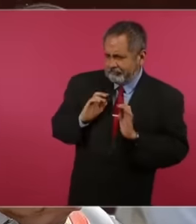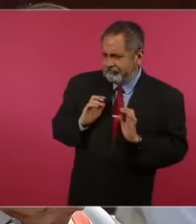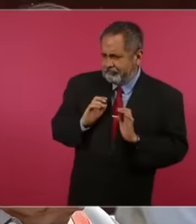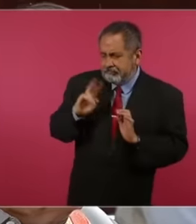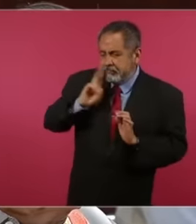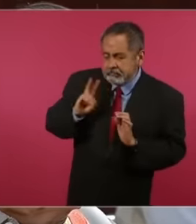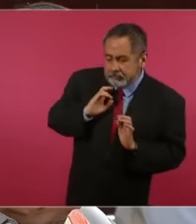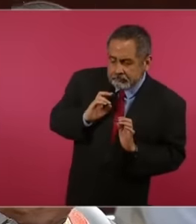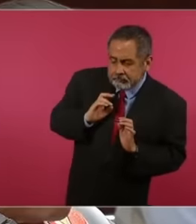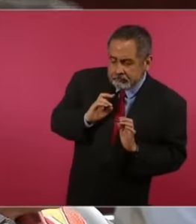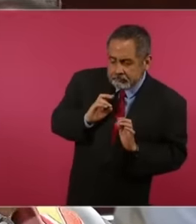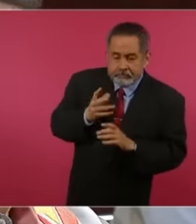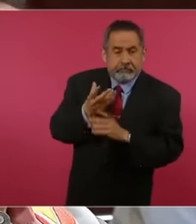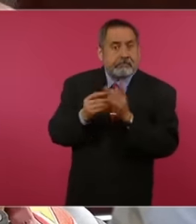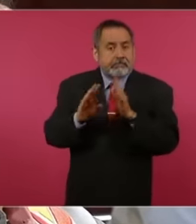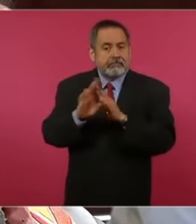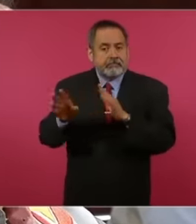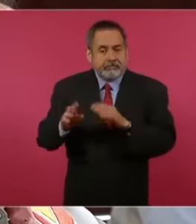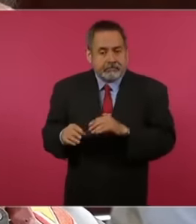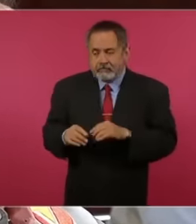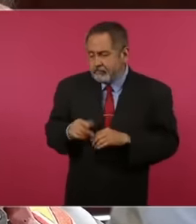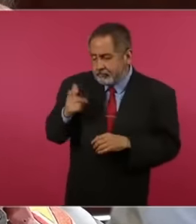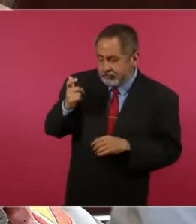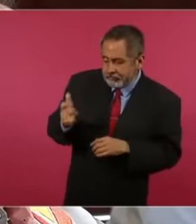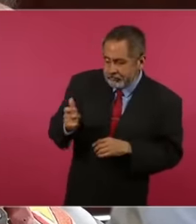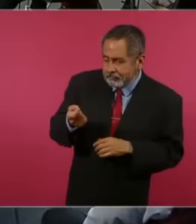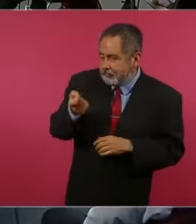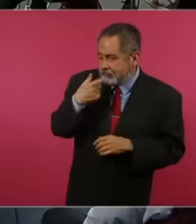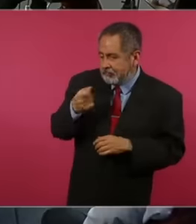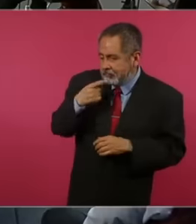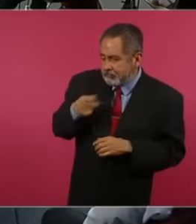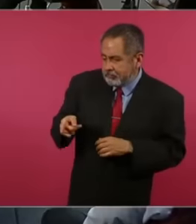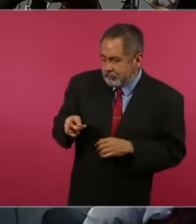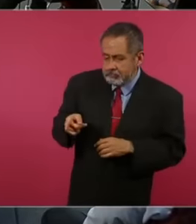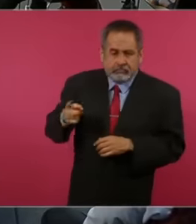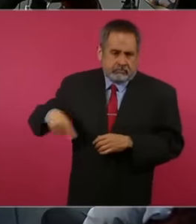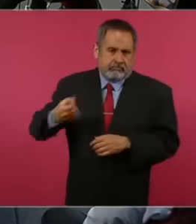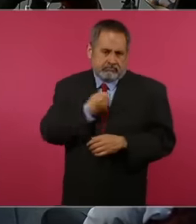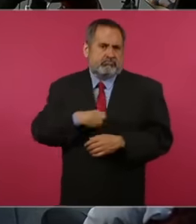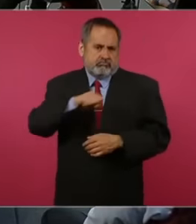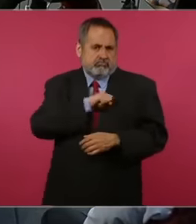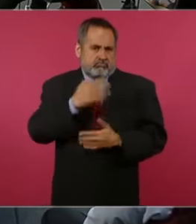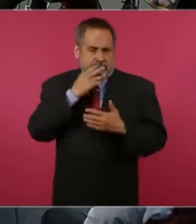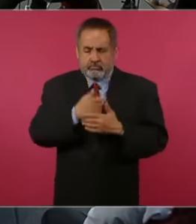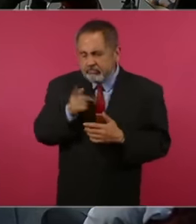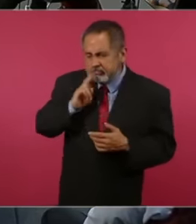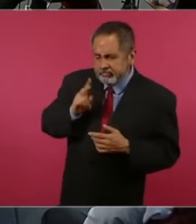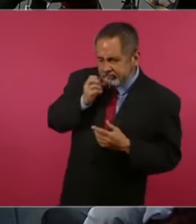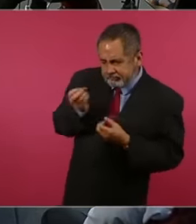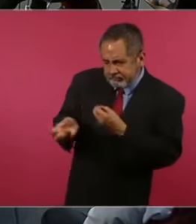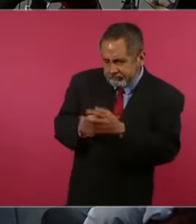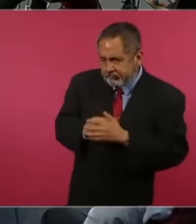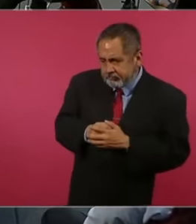immigrants because these are healthy people who come to the country and these laboratories abound in